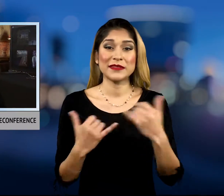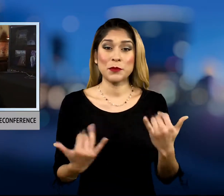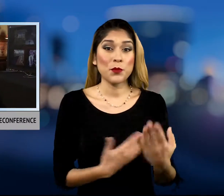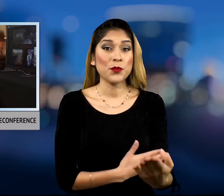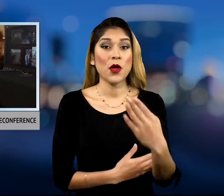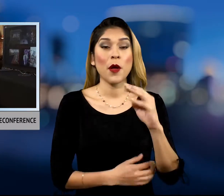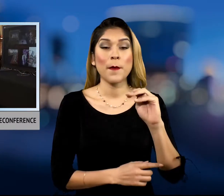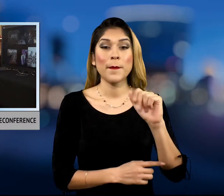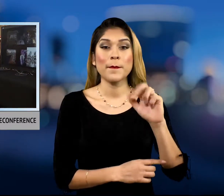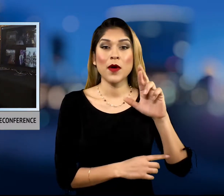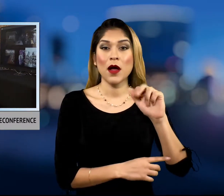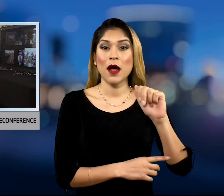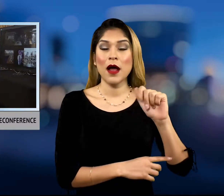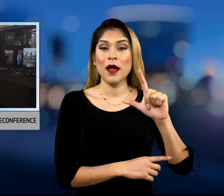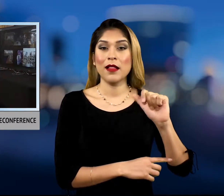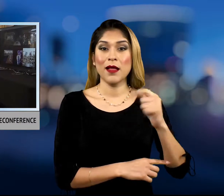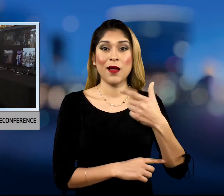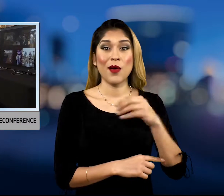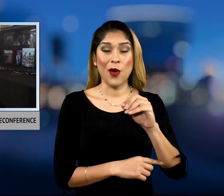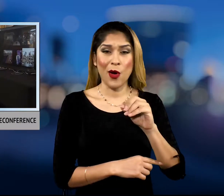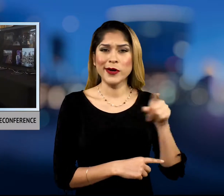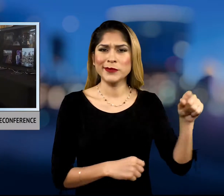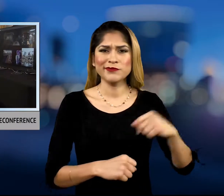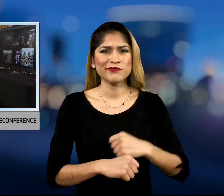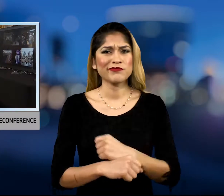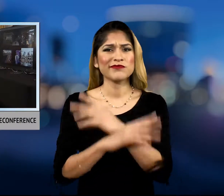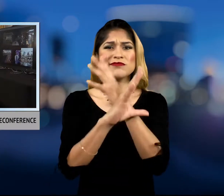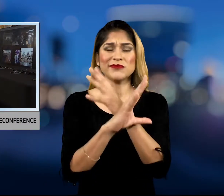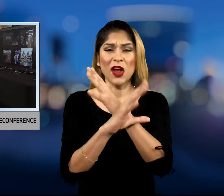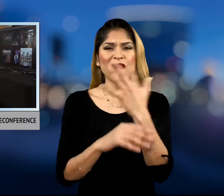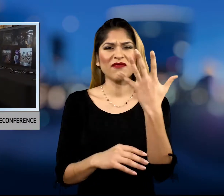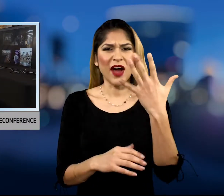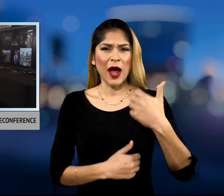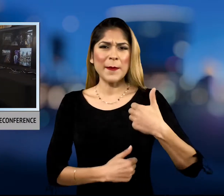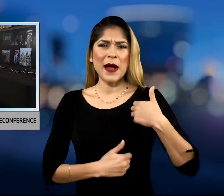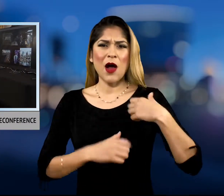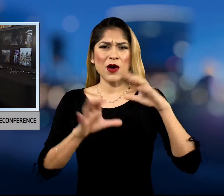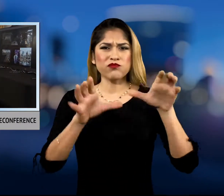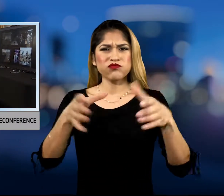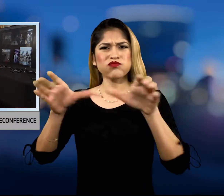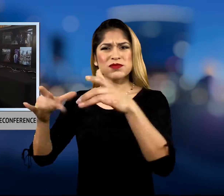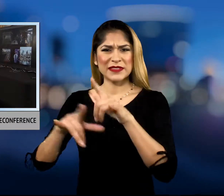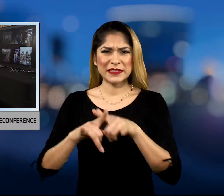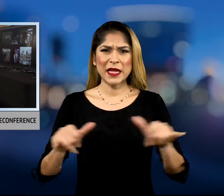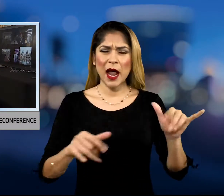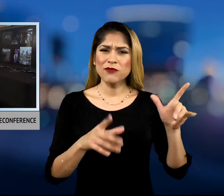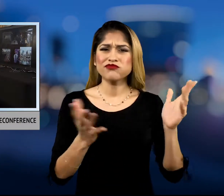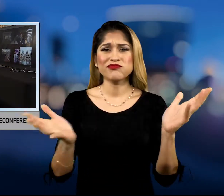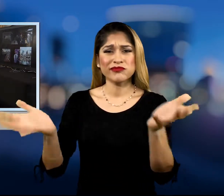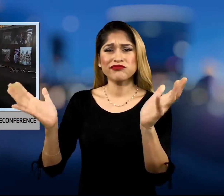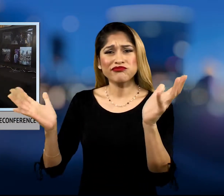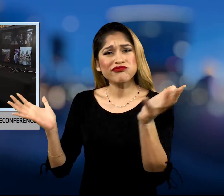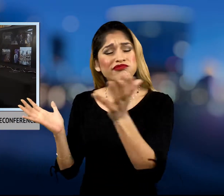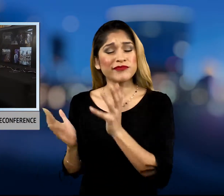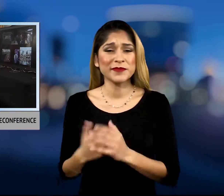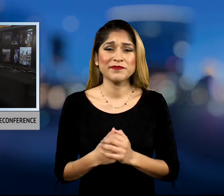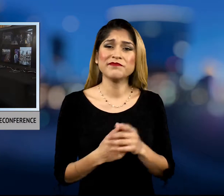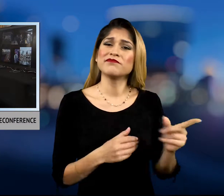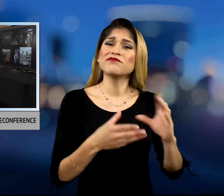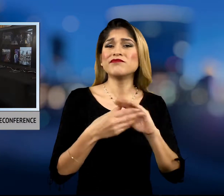But he spent some time Sunday speaking to American service members deployed abroad. He addressed troops from all five military branches in a teleconference from Mar-A-Lago Sunday.